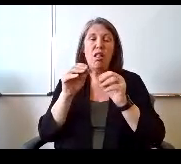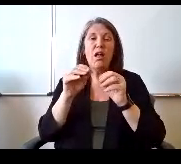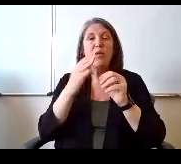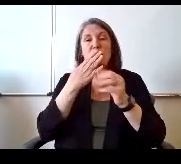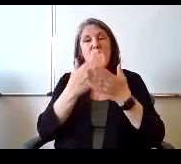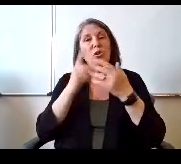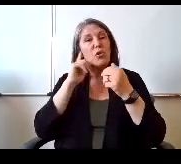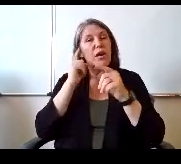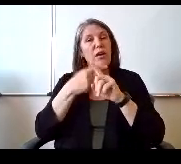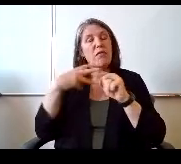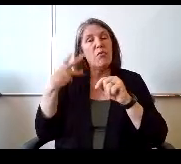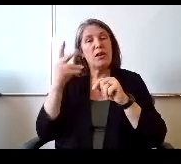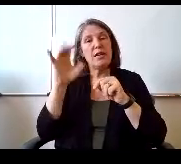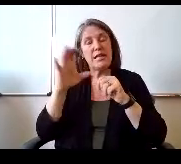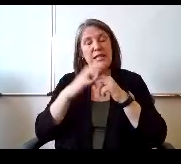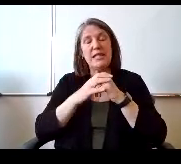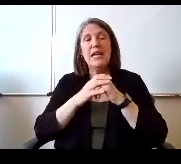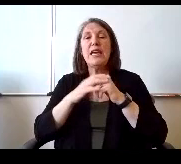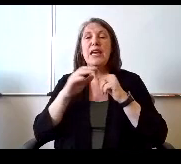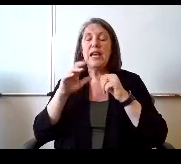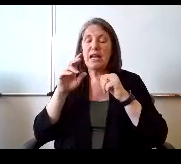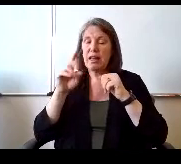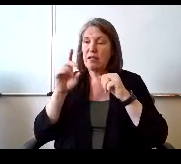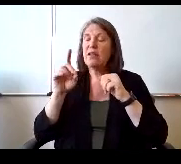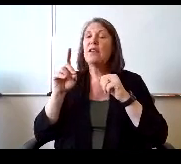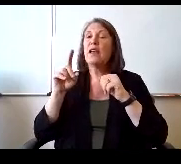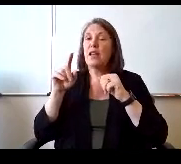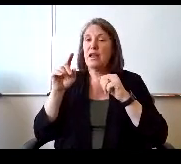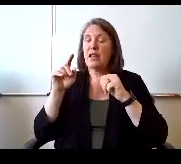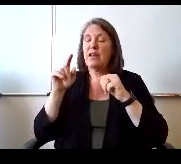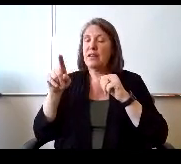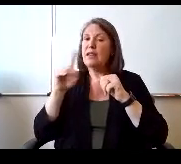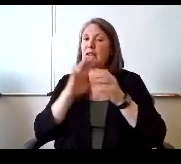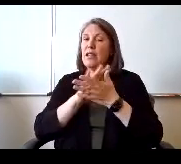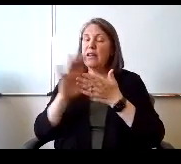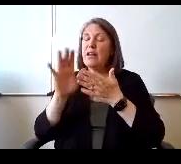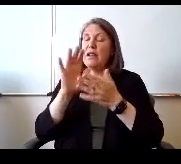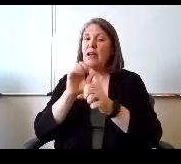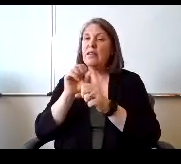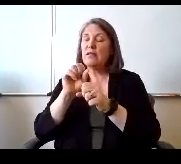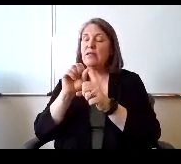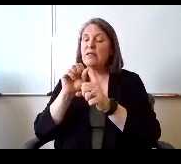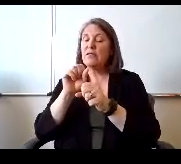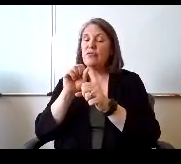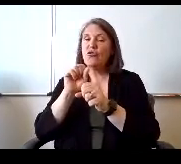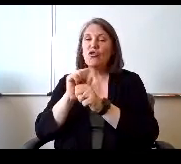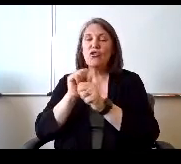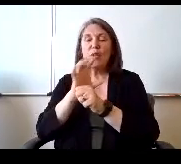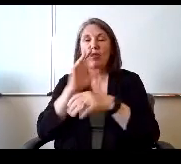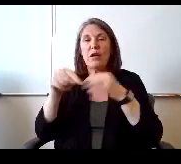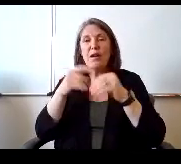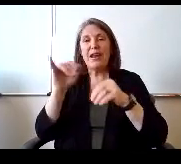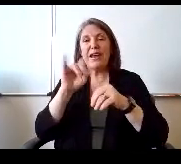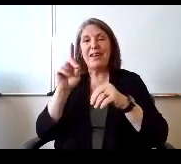and Miss Thompson did a nice job representing our district talking about I DEA. And I'm looking forward to the Nasby conference.